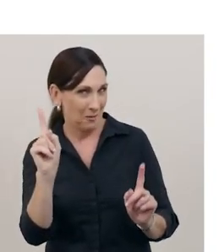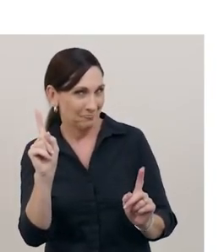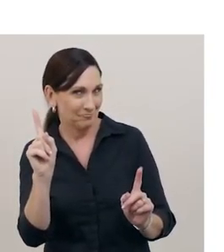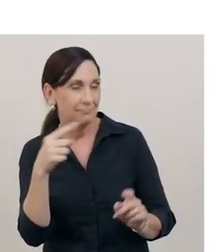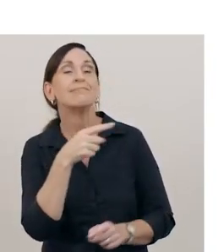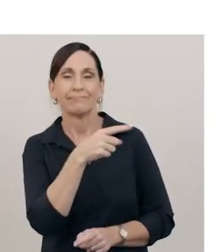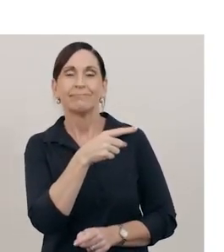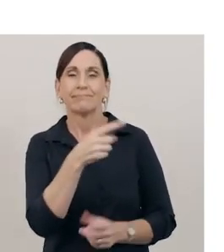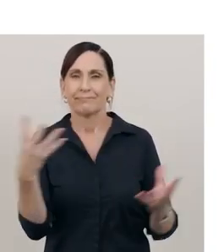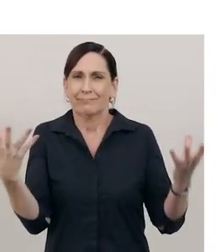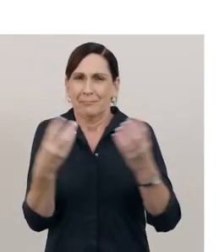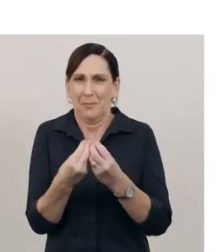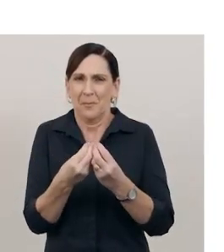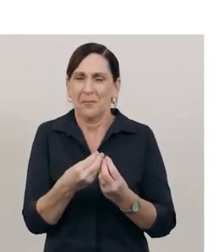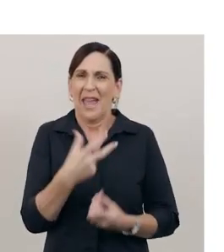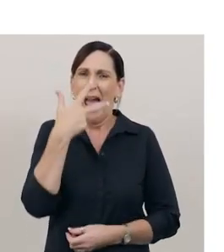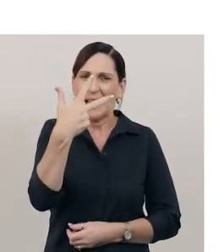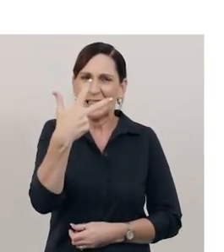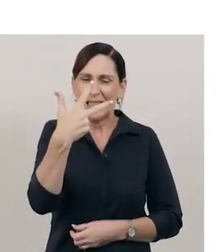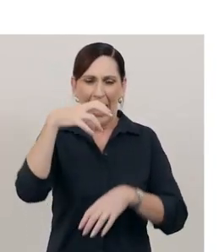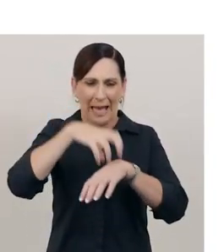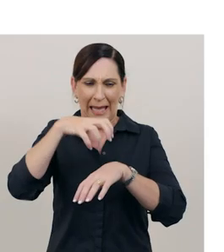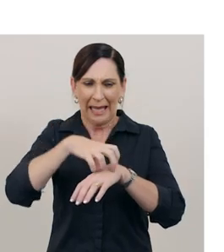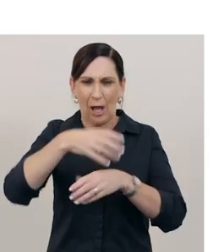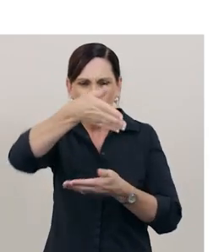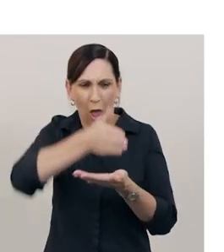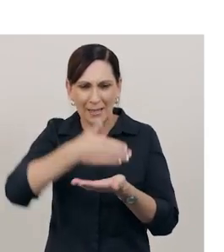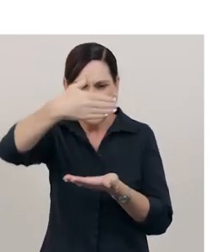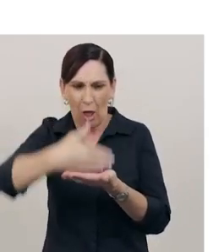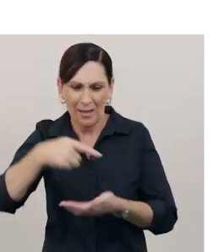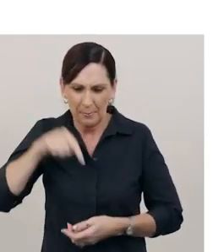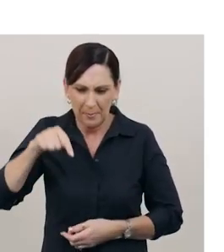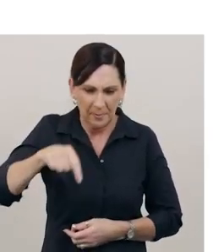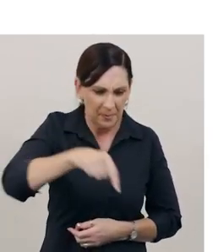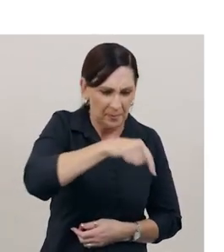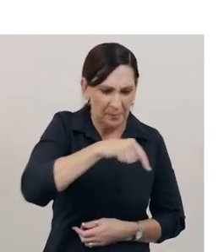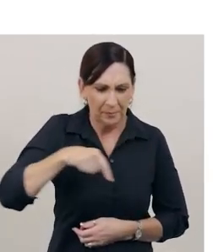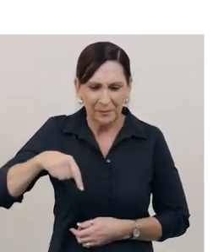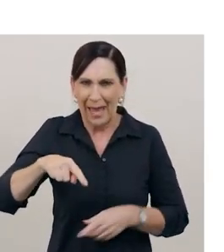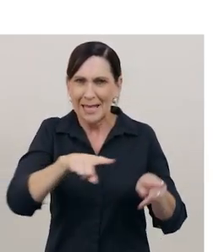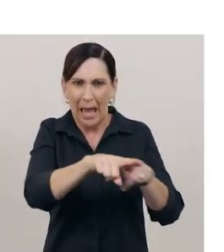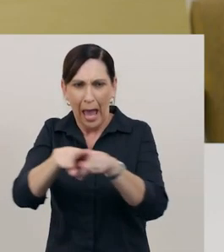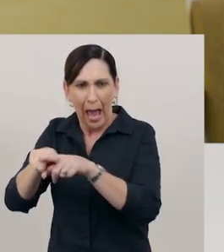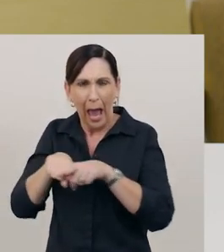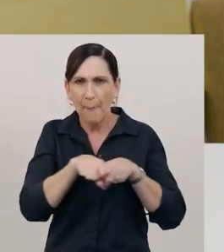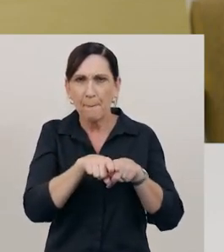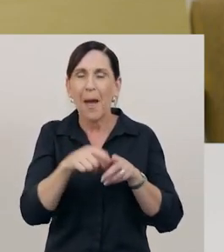Here are eight equal slices of birthday cake, so each slice represents one eighth.